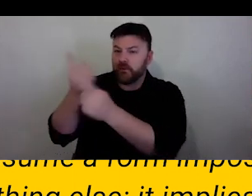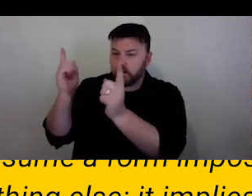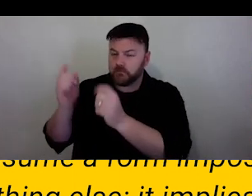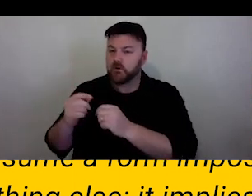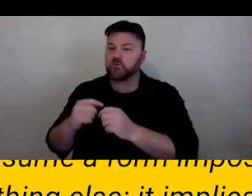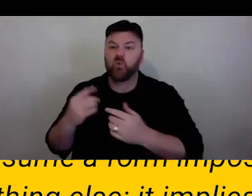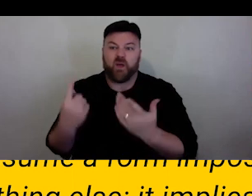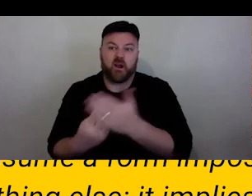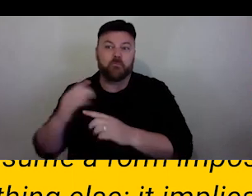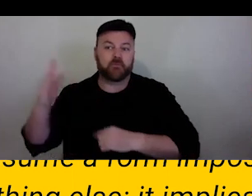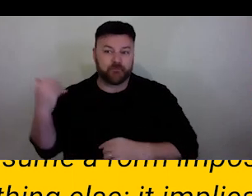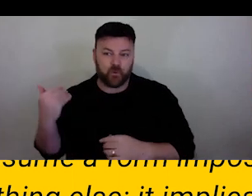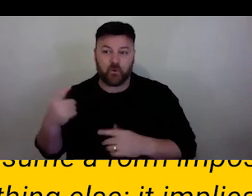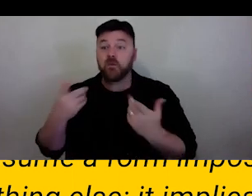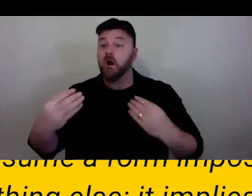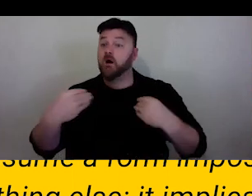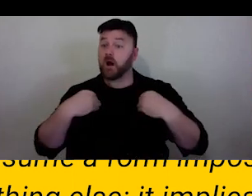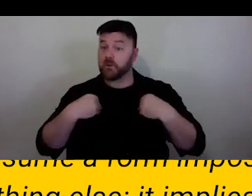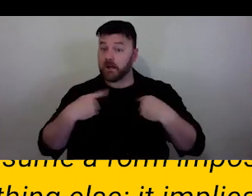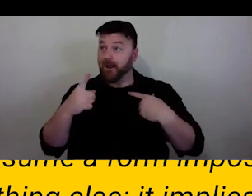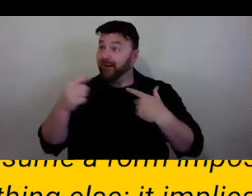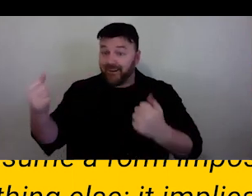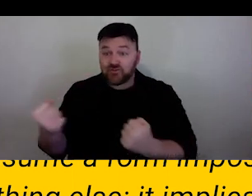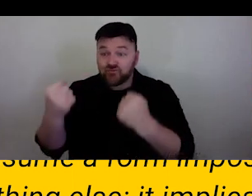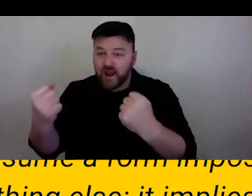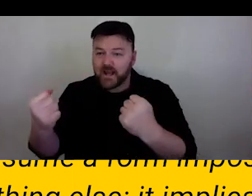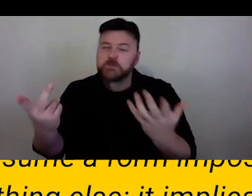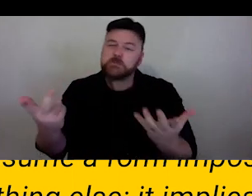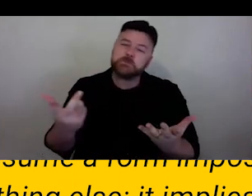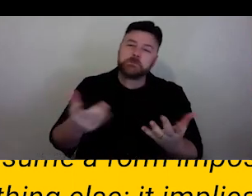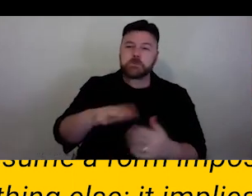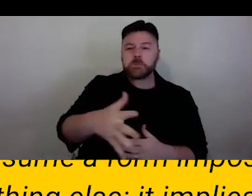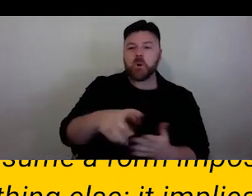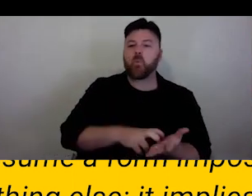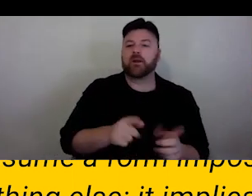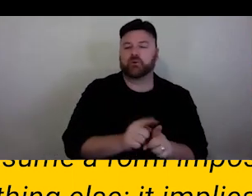Like all models, this has its strengths and its weaknesses. Then